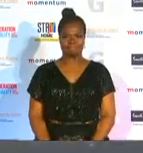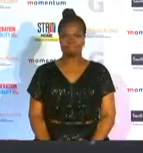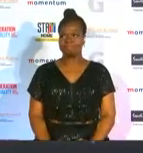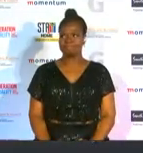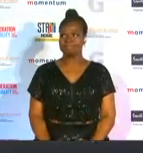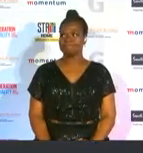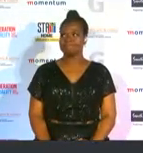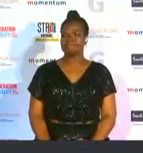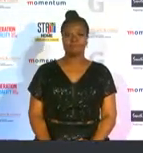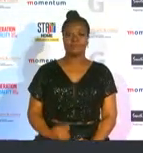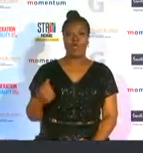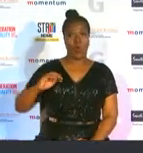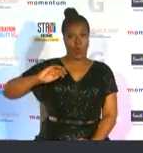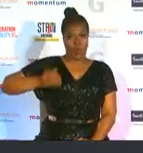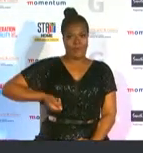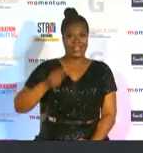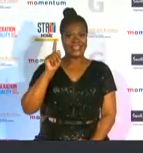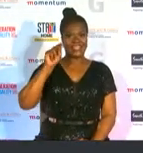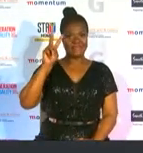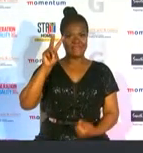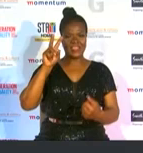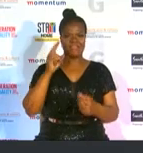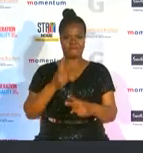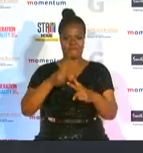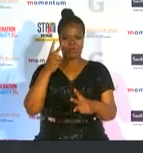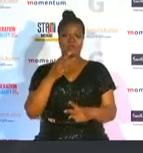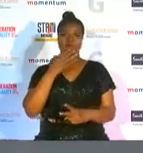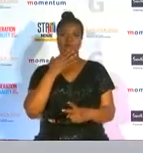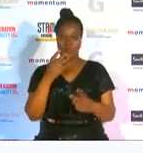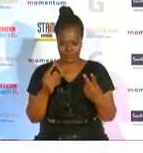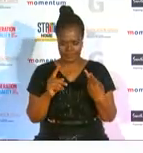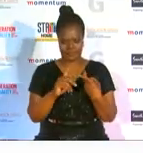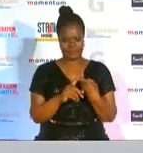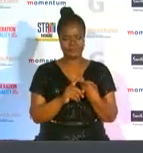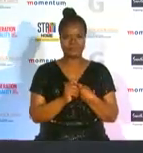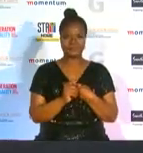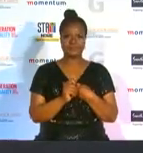women in tv the finalists are